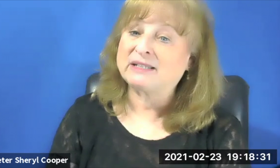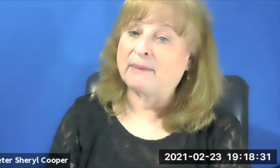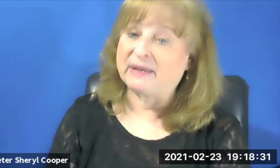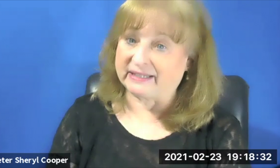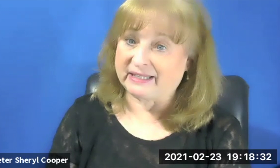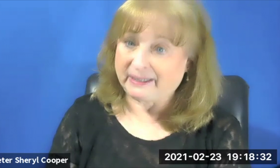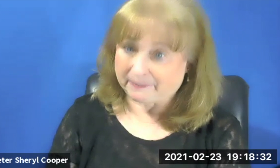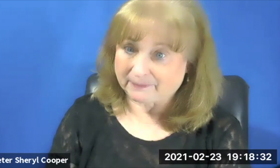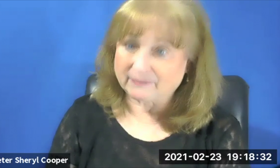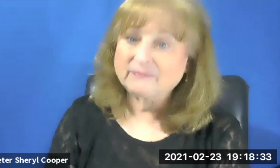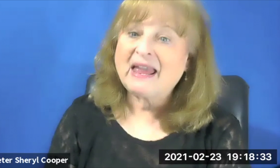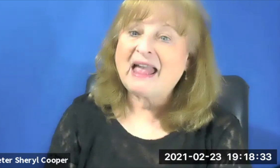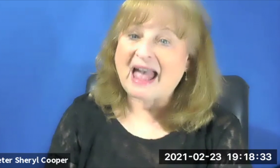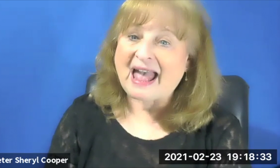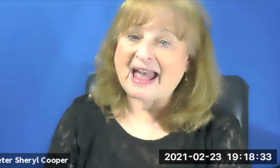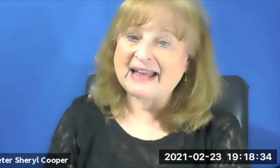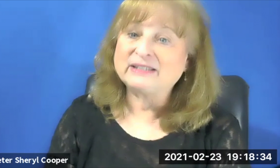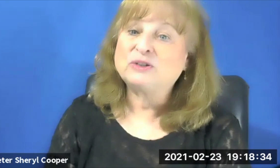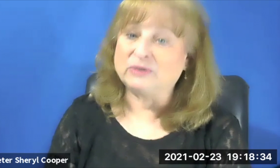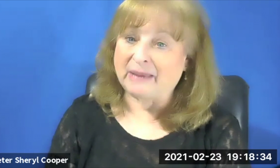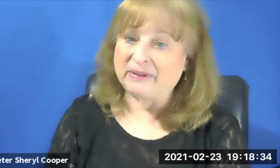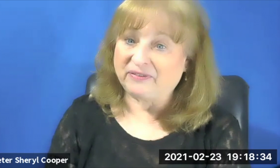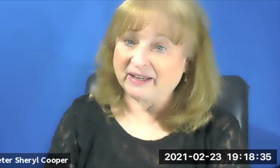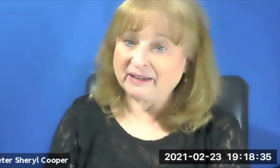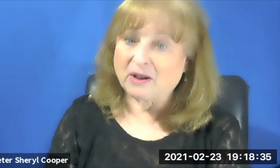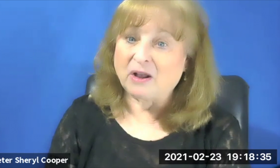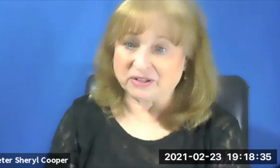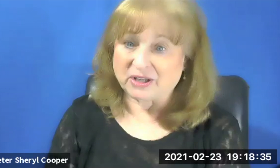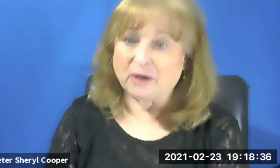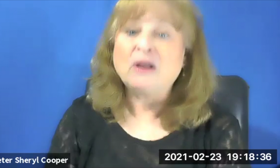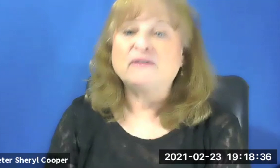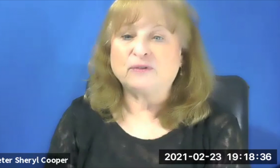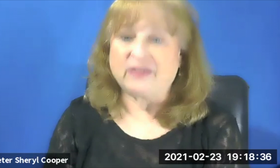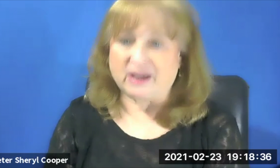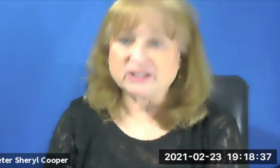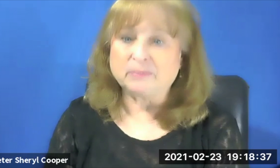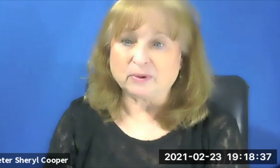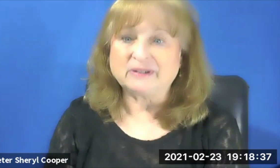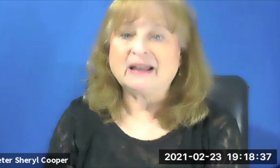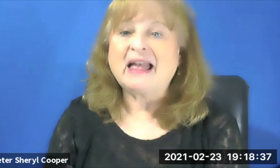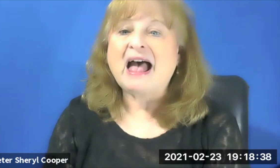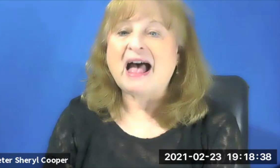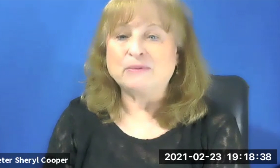ability and to Debby Fink, also, for their support.